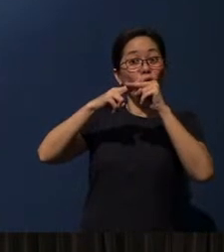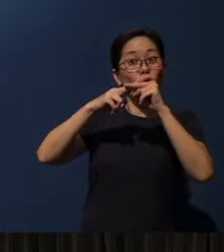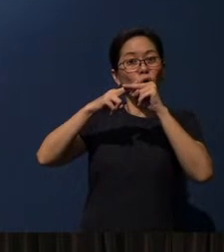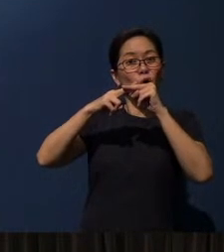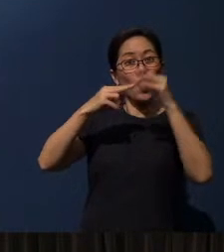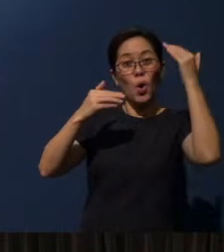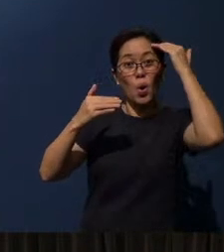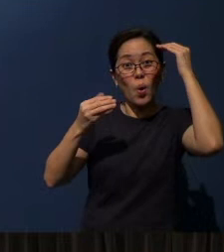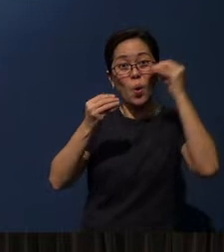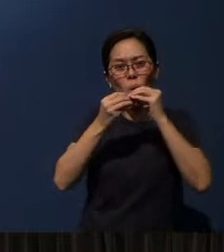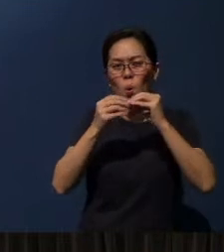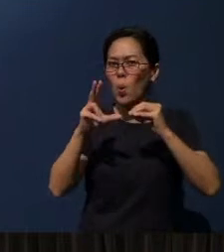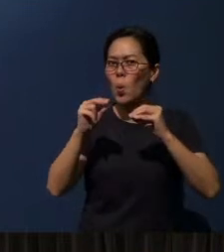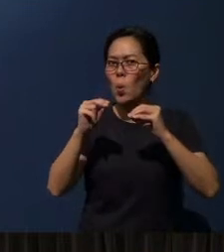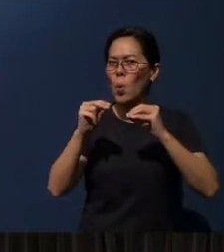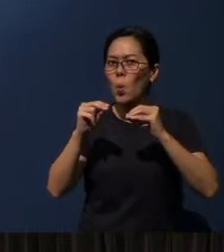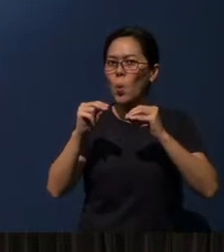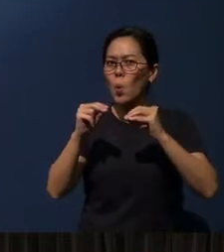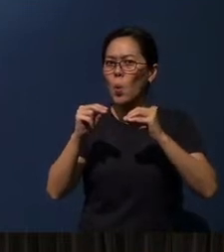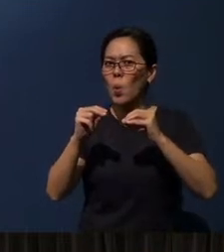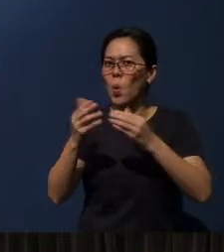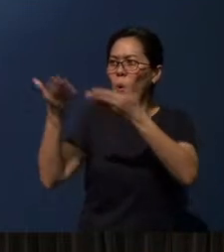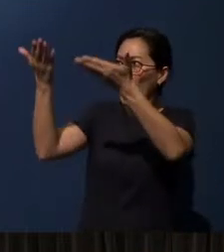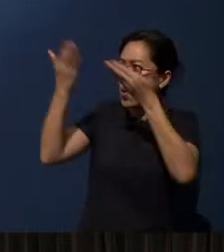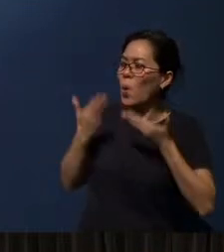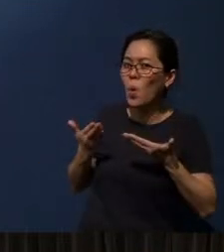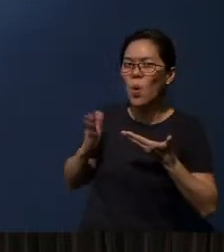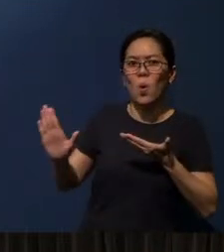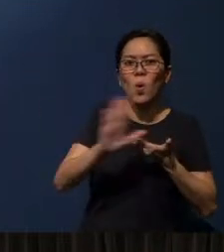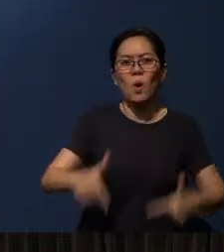“but” again, he says, it’s to “change (our lives).”